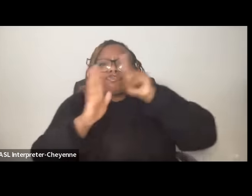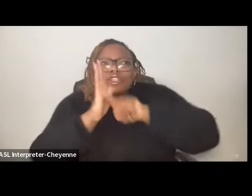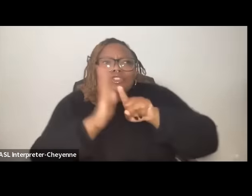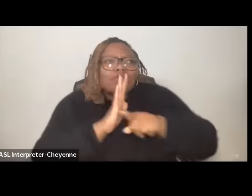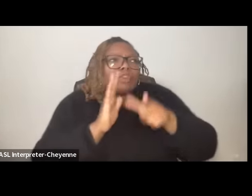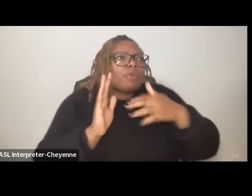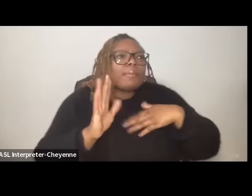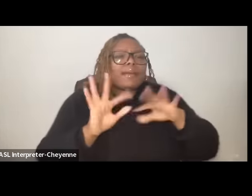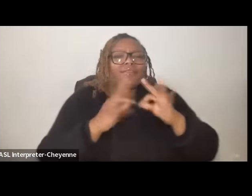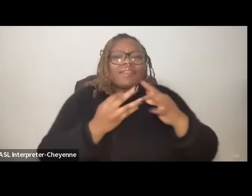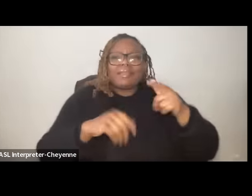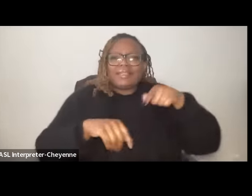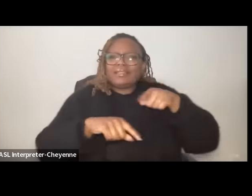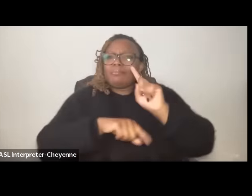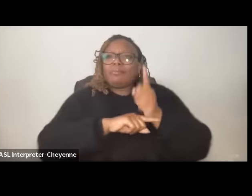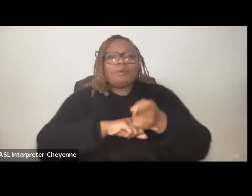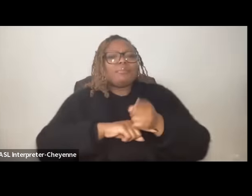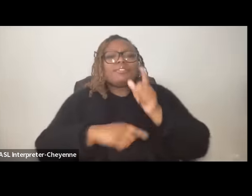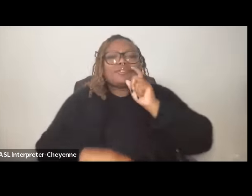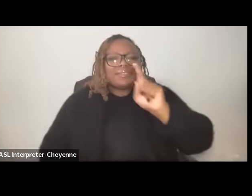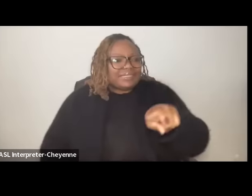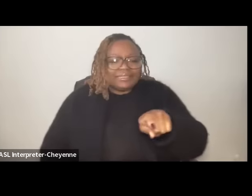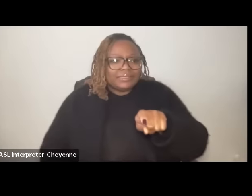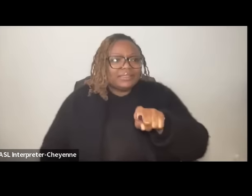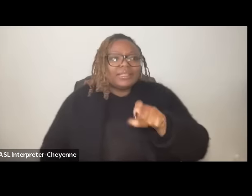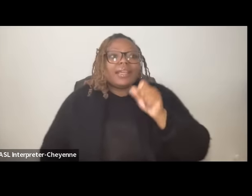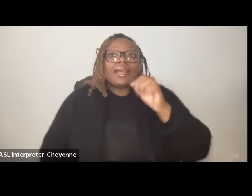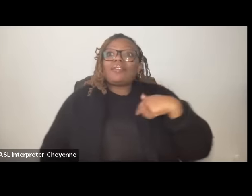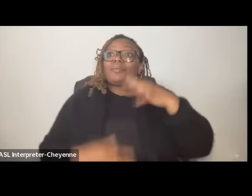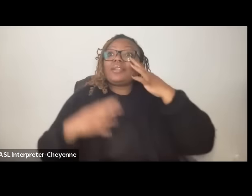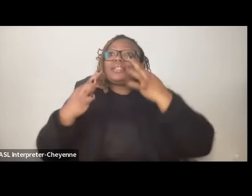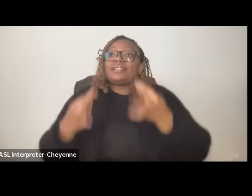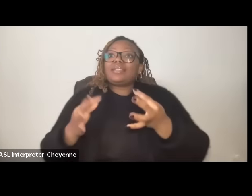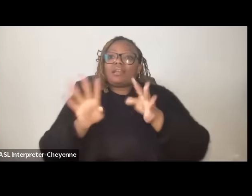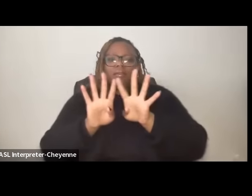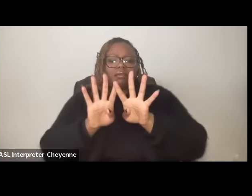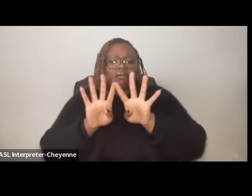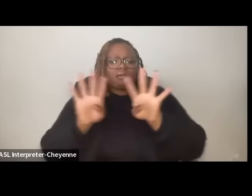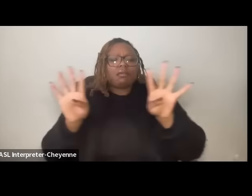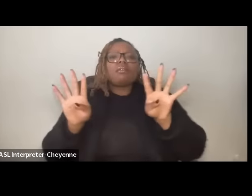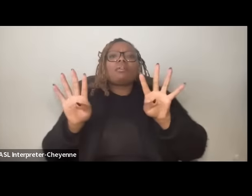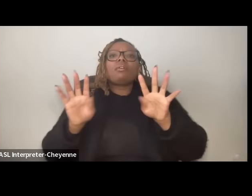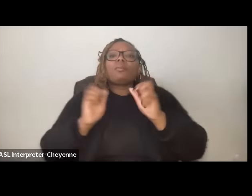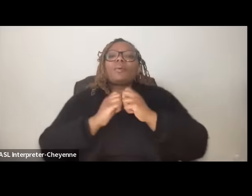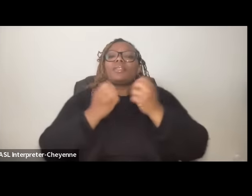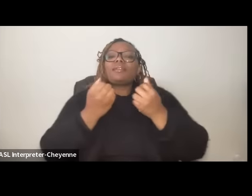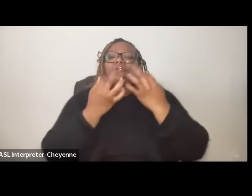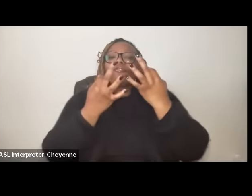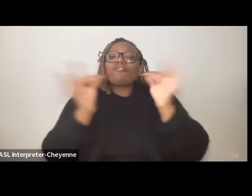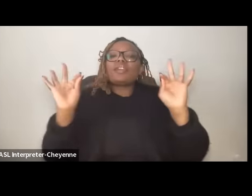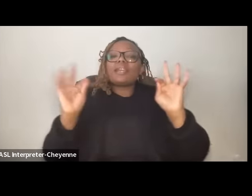in this moment if we choose to stand on the side of Freedom our people are the oppressed people